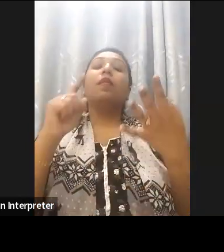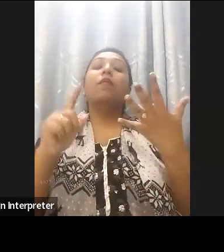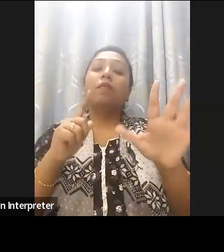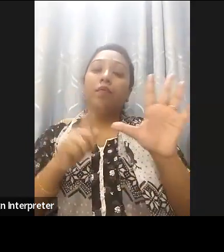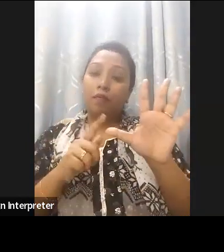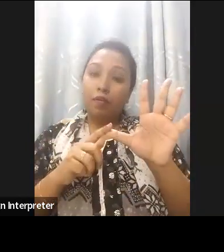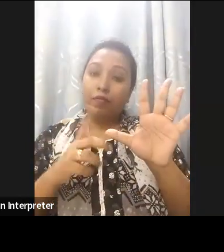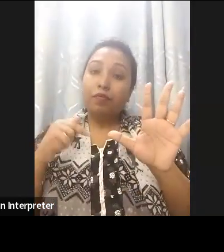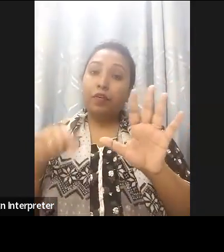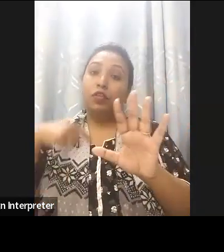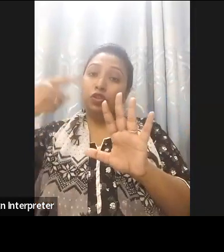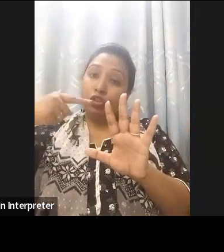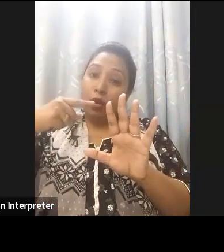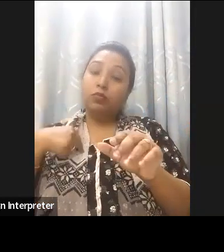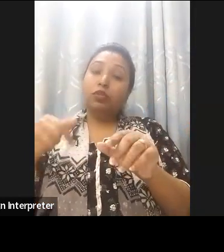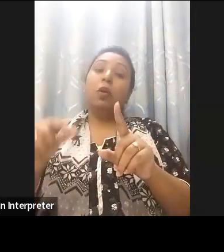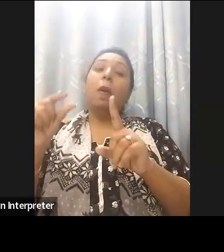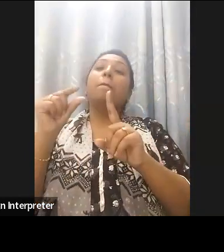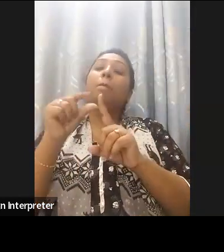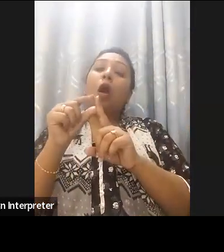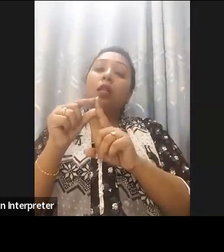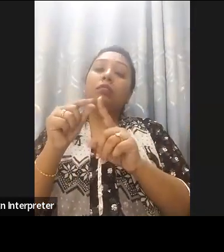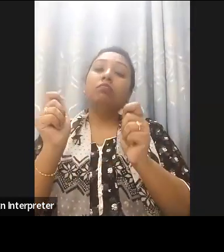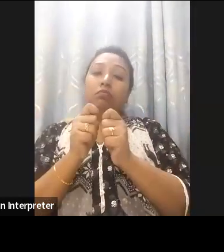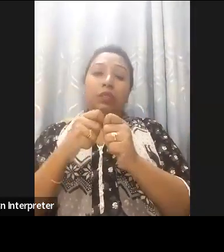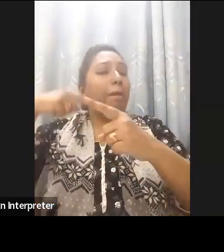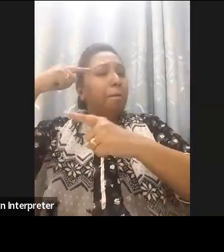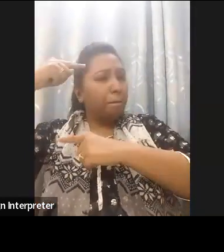on policy advocacy with policy makers and government officials at all levels from the